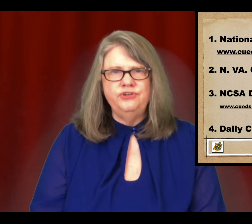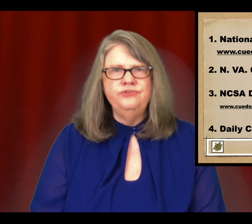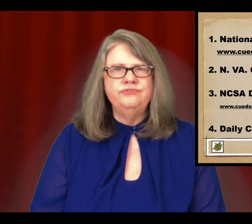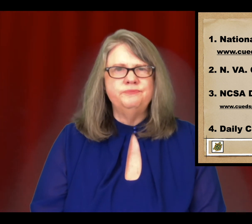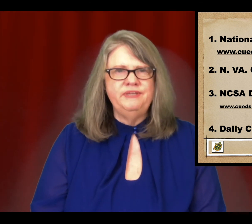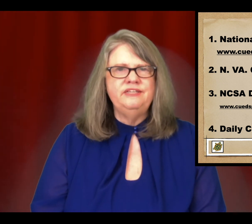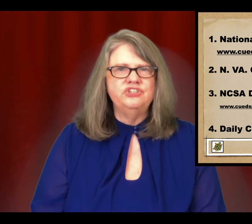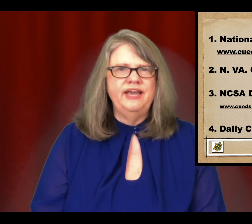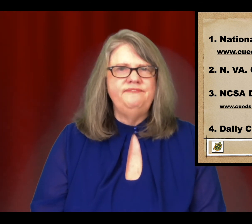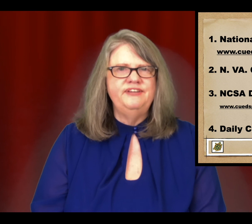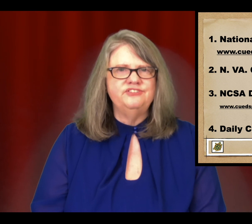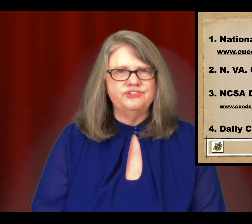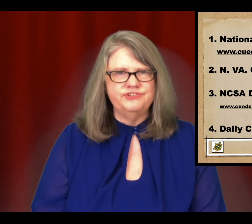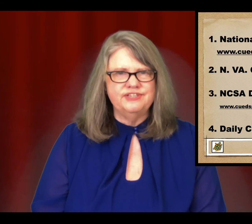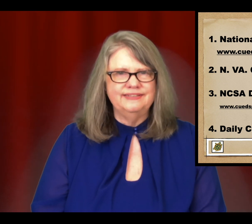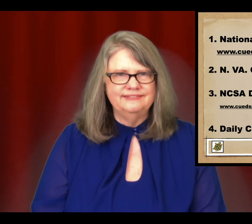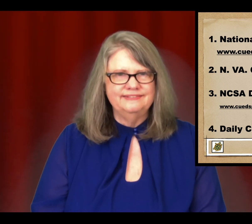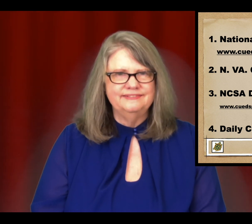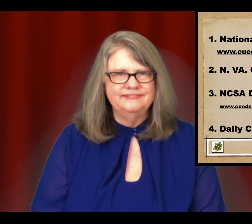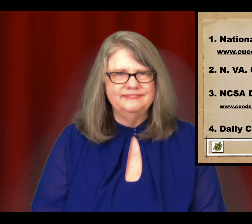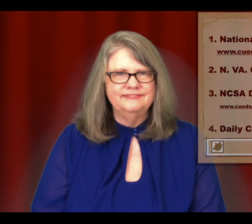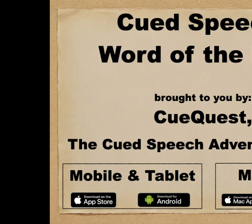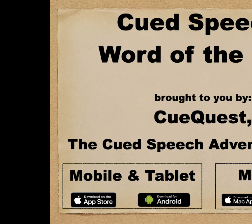Speech adventures!